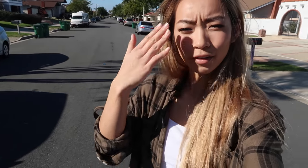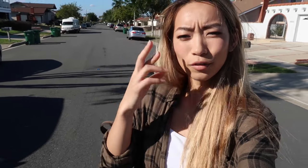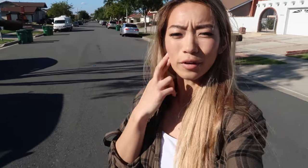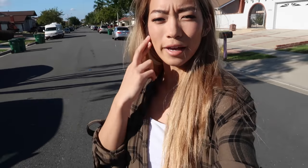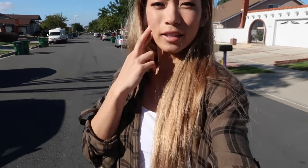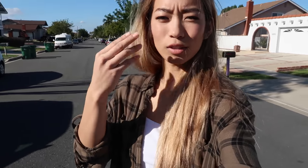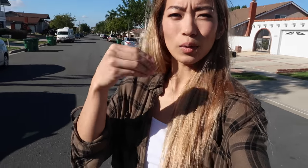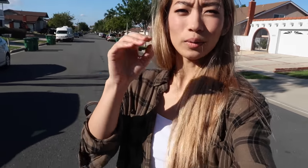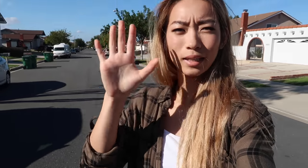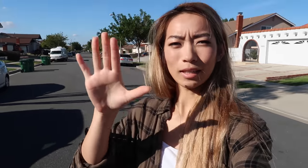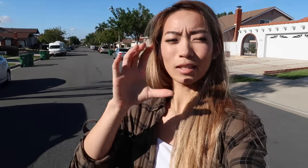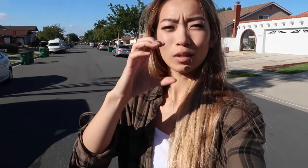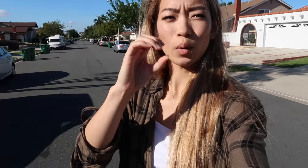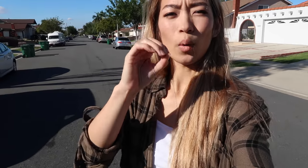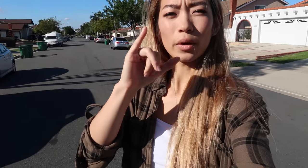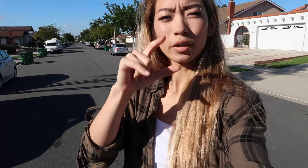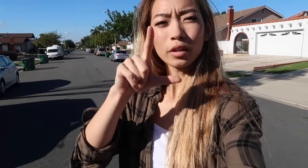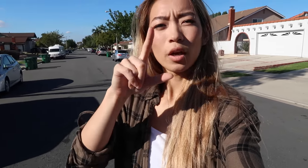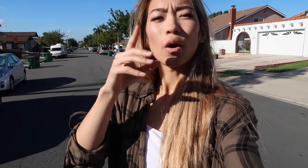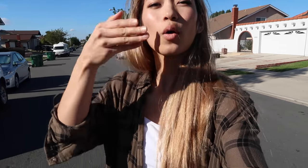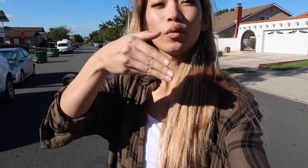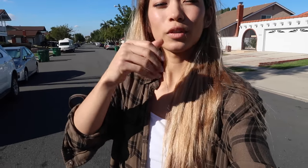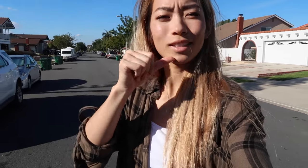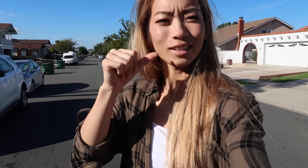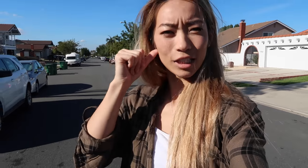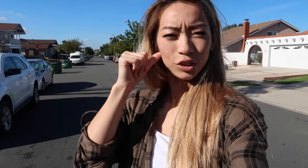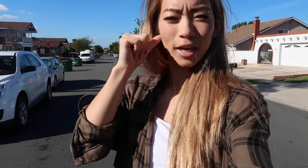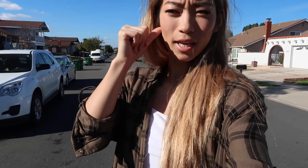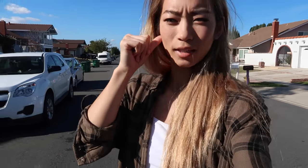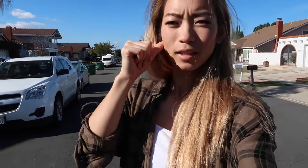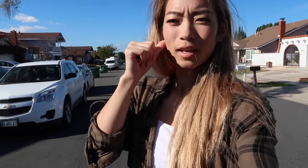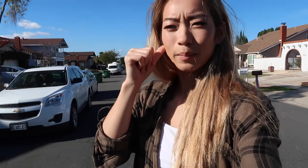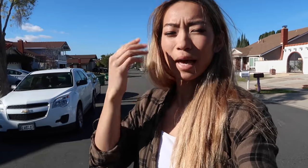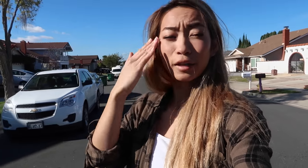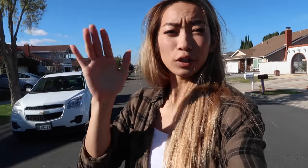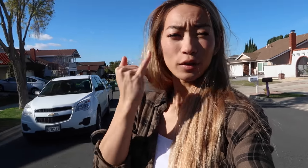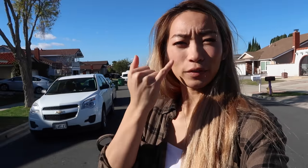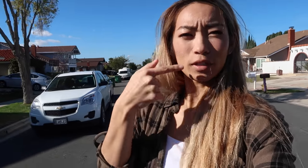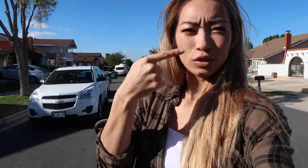So I know Ryan sold his coilovers yesterday But I don't know if he showed you